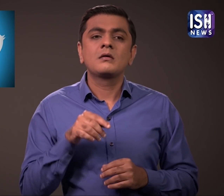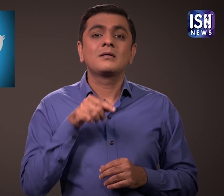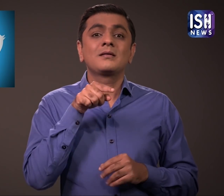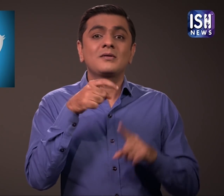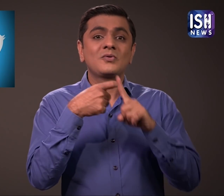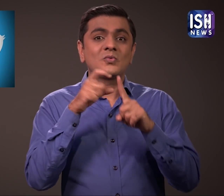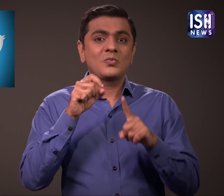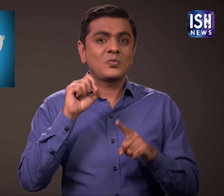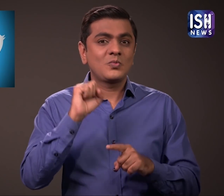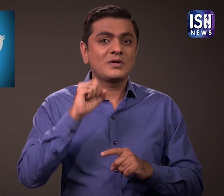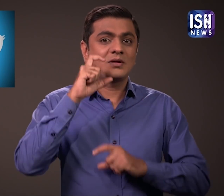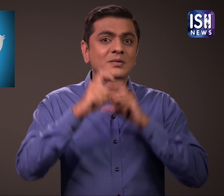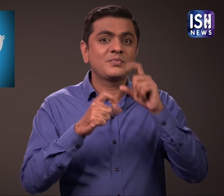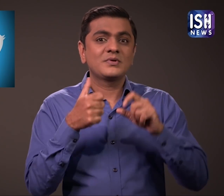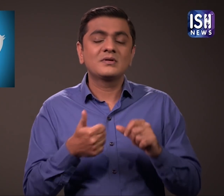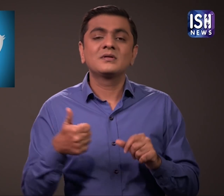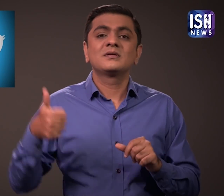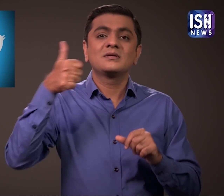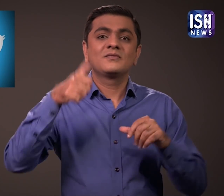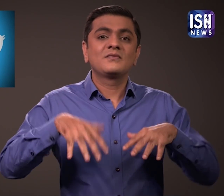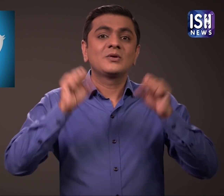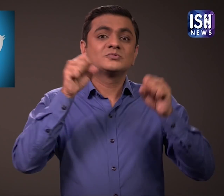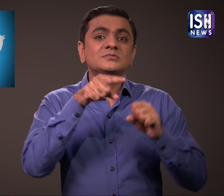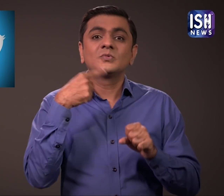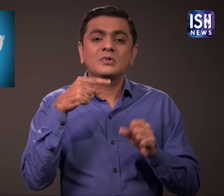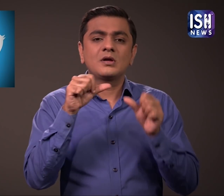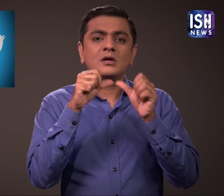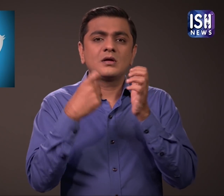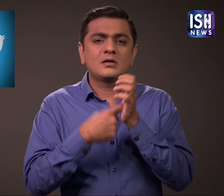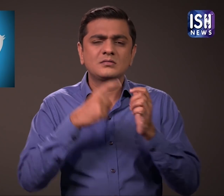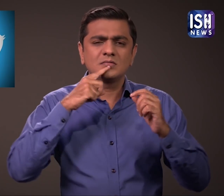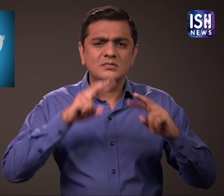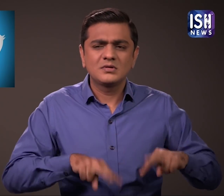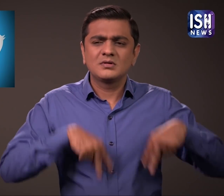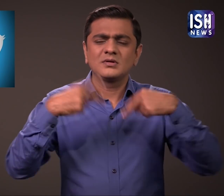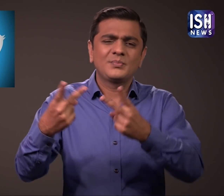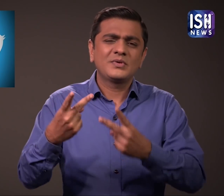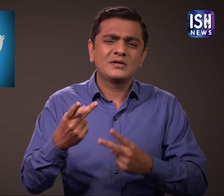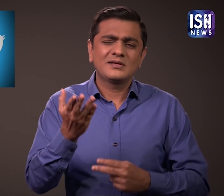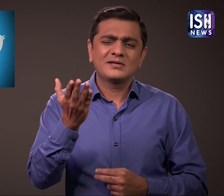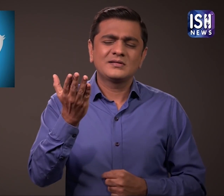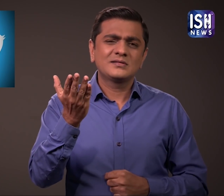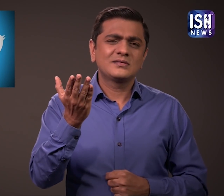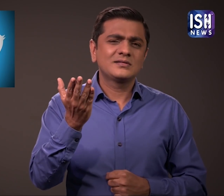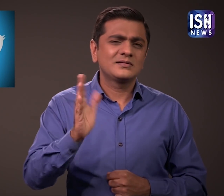Responding to the claims of Baptiste, Radhakrishna said